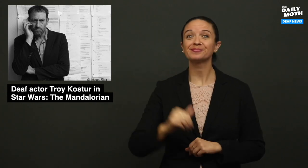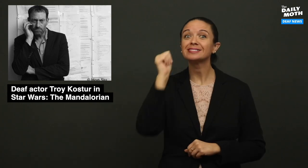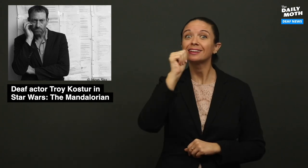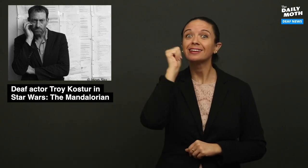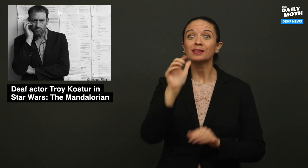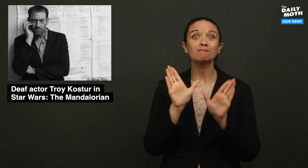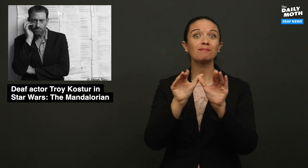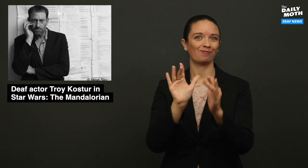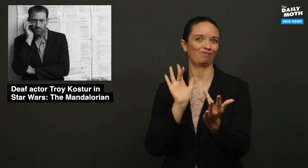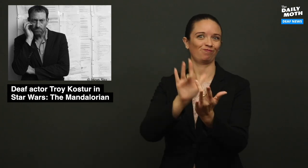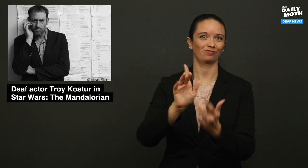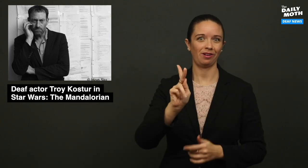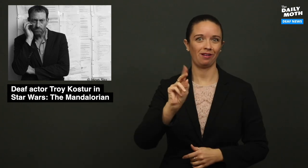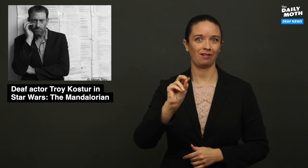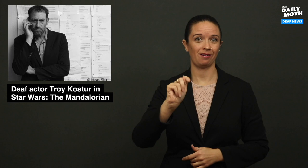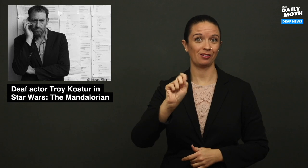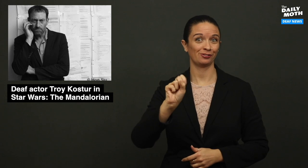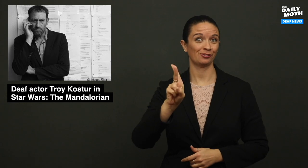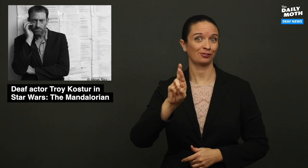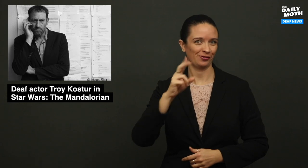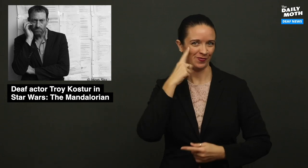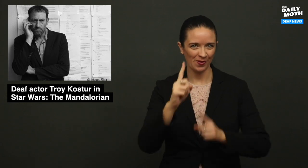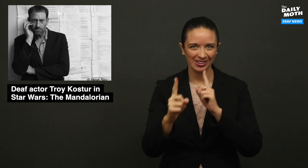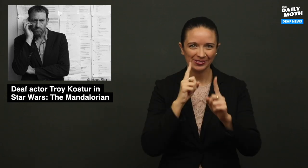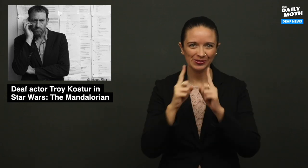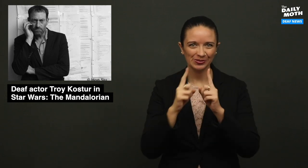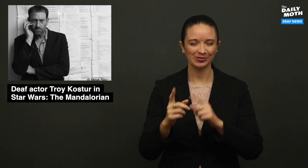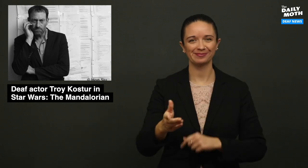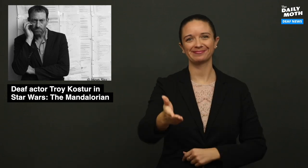The Daily Moth reached out to Kotsur for an interview.